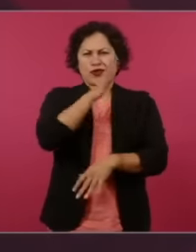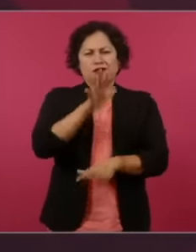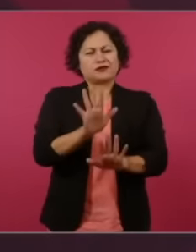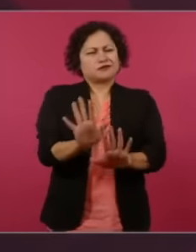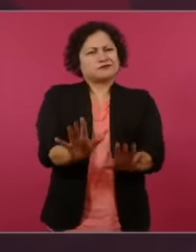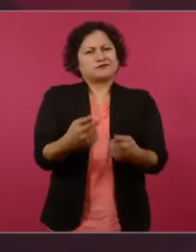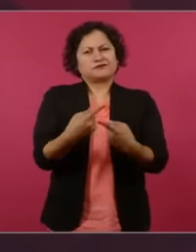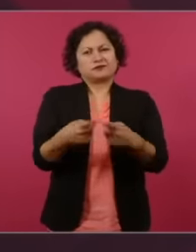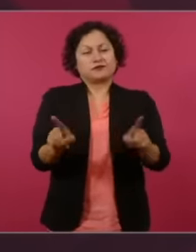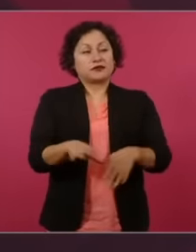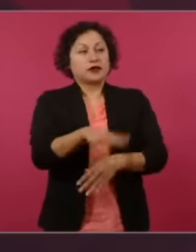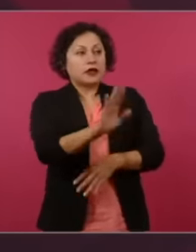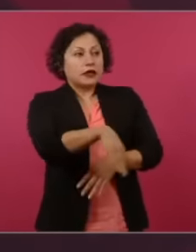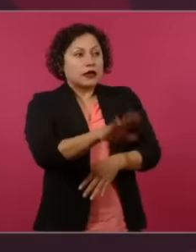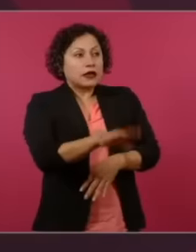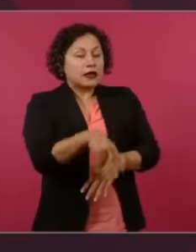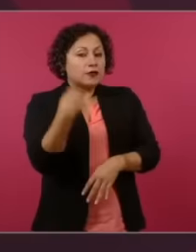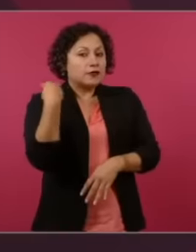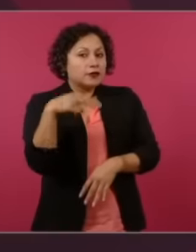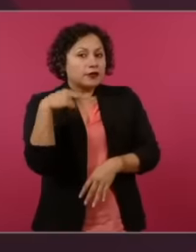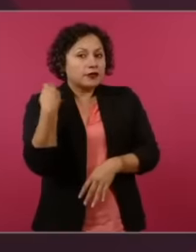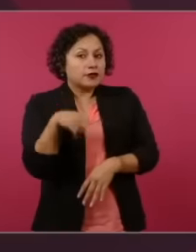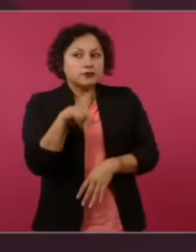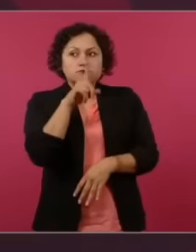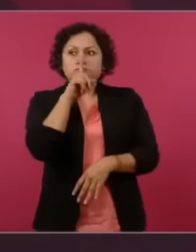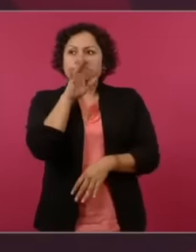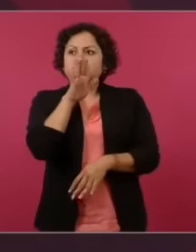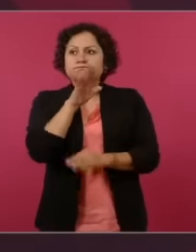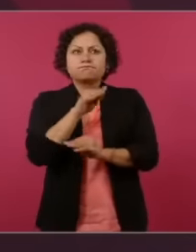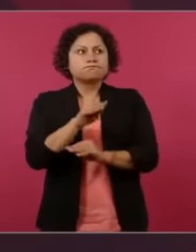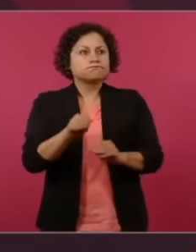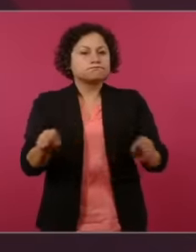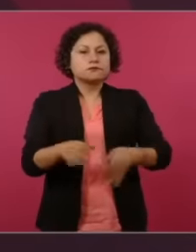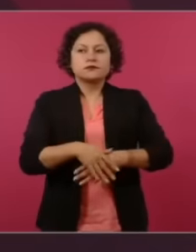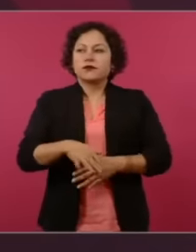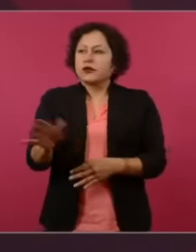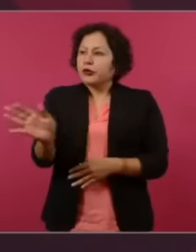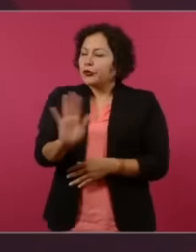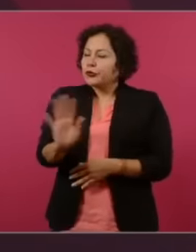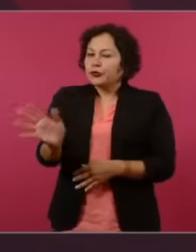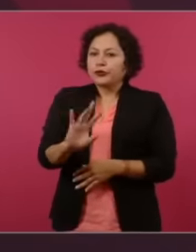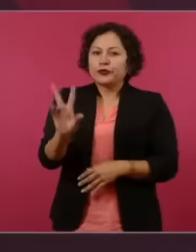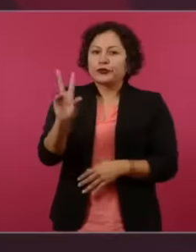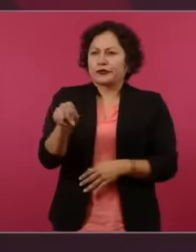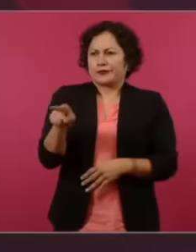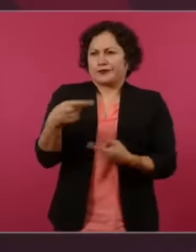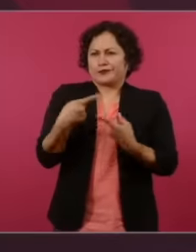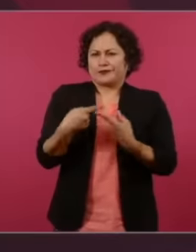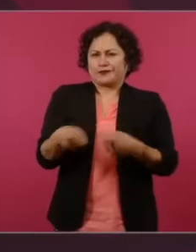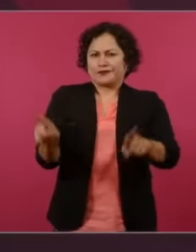of Veracruz have everything silenced also no no no there on the contrary to the media president